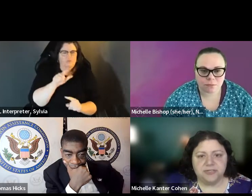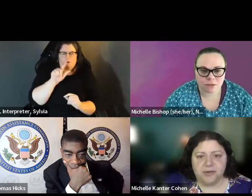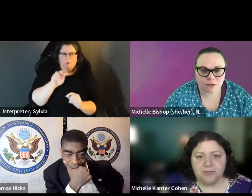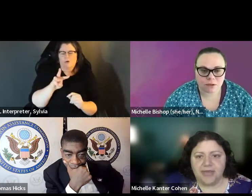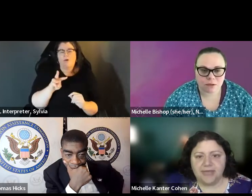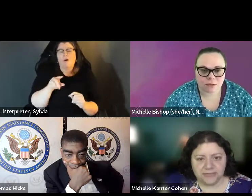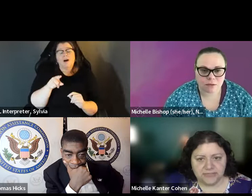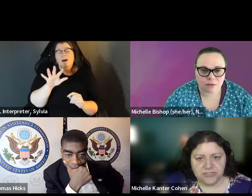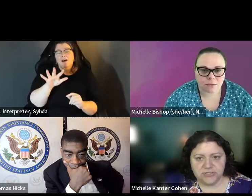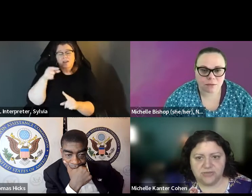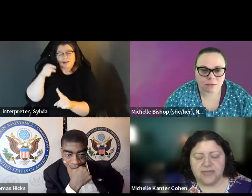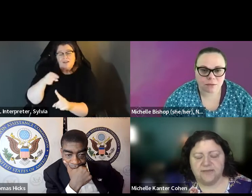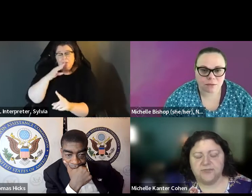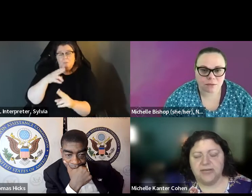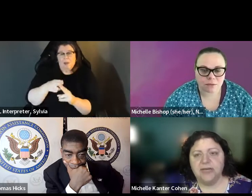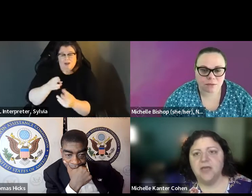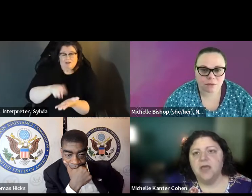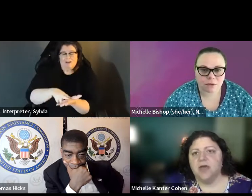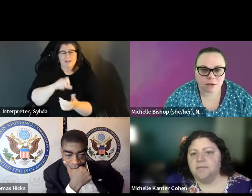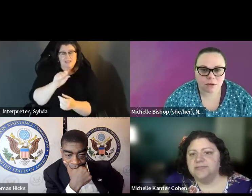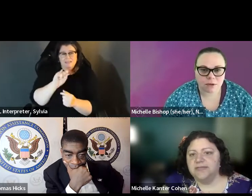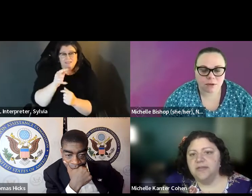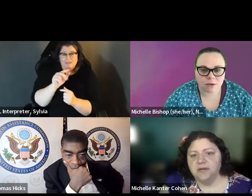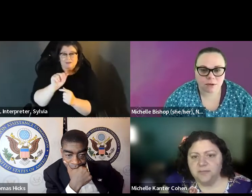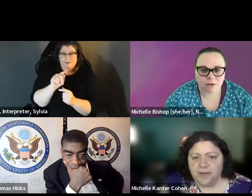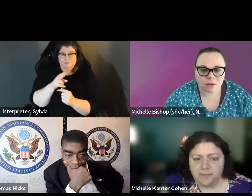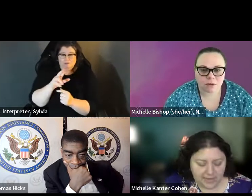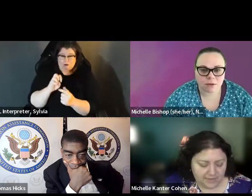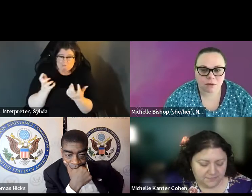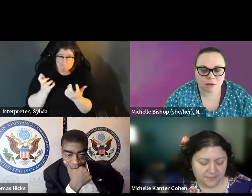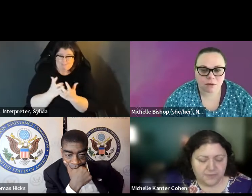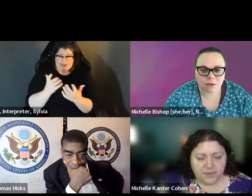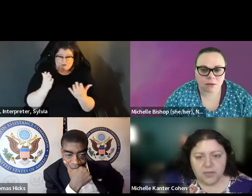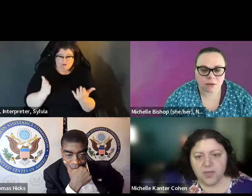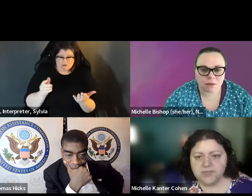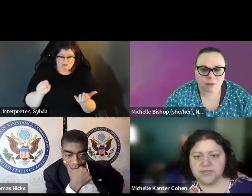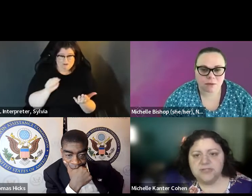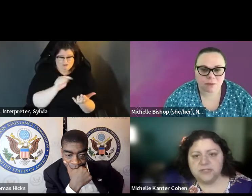signature matching for a measurement, I wanted to talk about a few reasons why signature matching is so I wanted to talk about a few reasons why Senator Matching is so problematic, and it addition to the lack of training. problematic in addition to the lack of training, it's